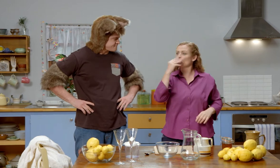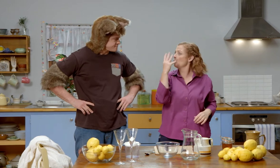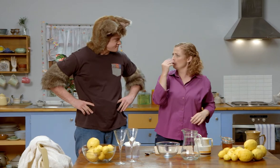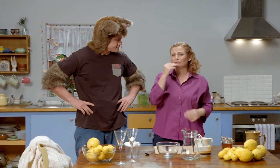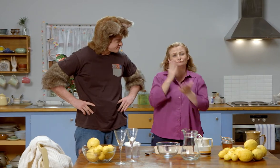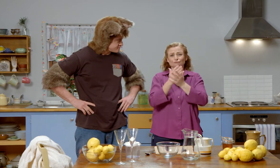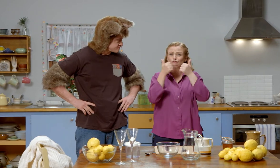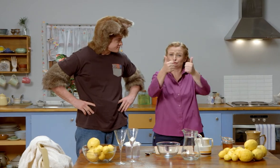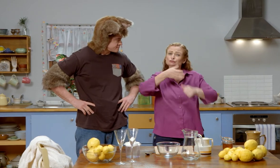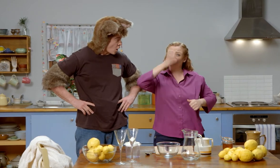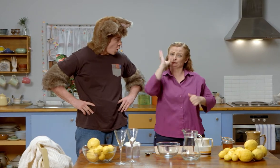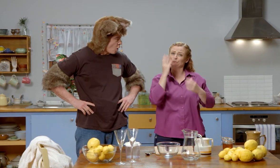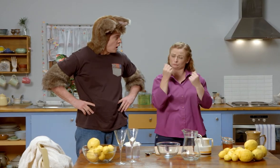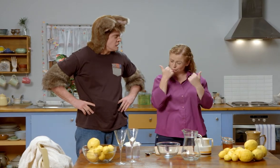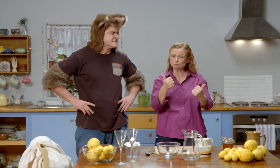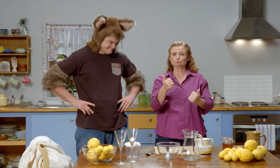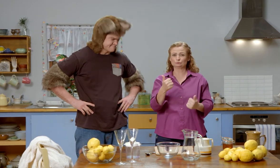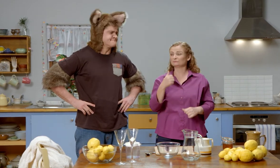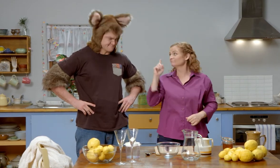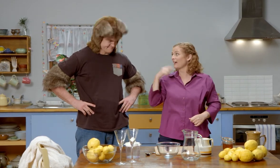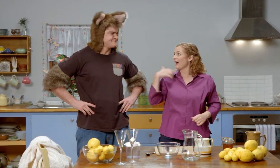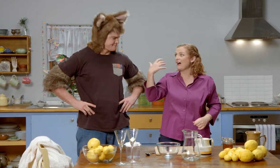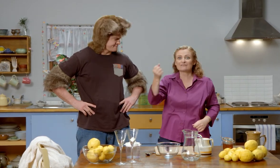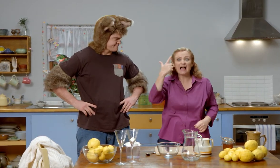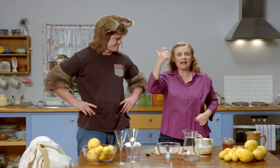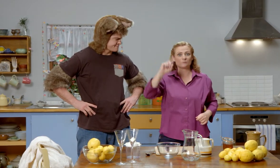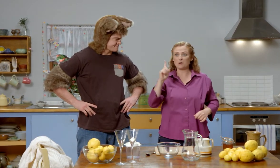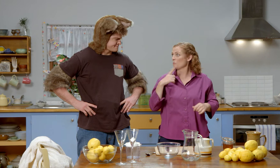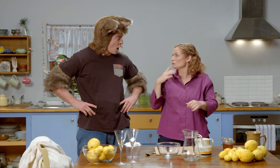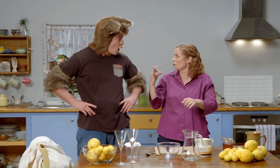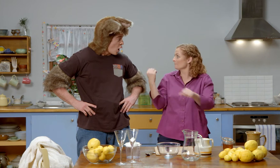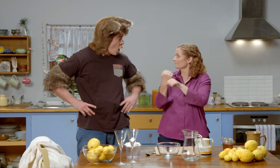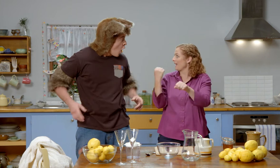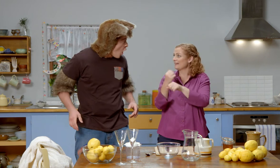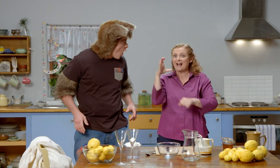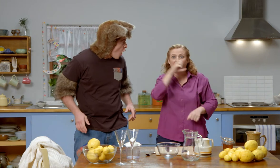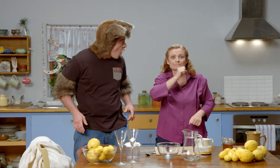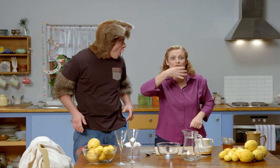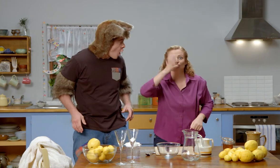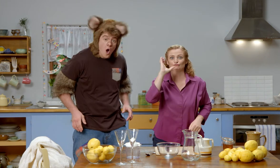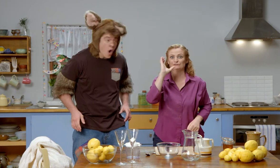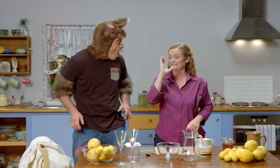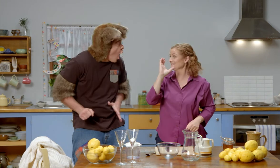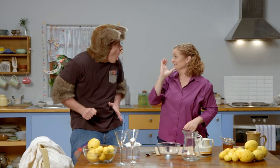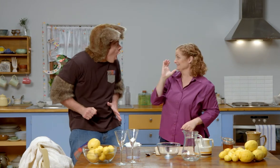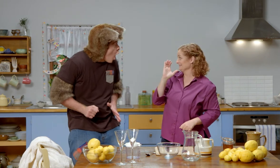Water is very important drink, but I do have an idea… We can make a lemon drink!